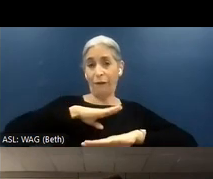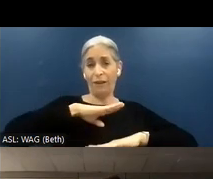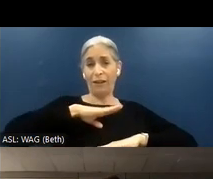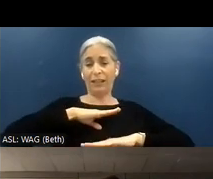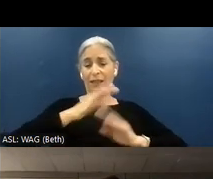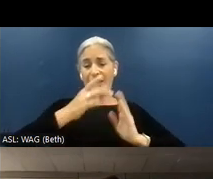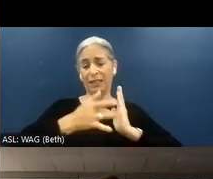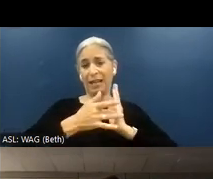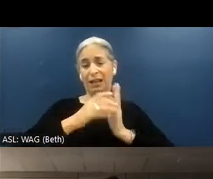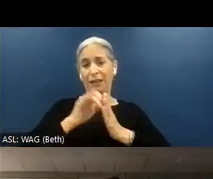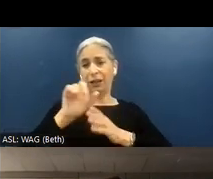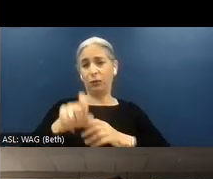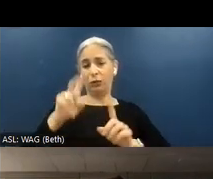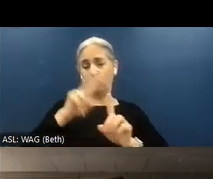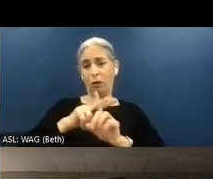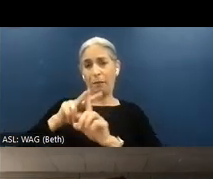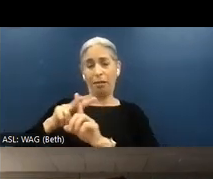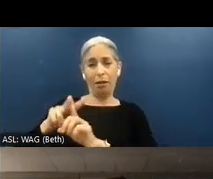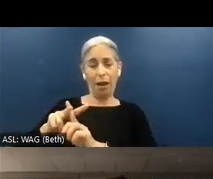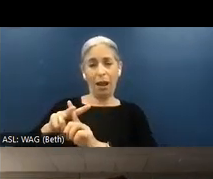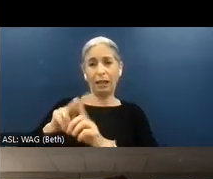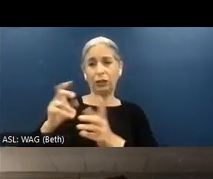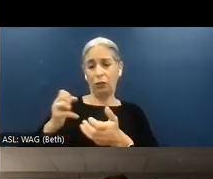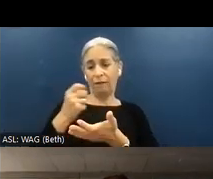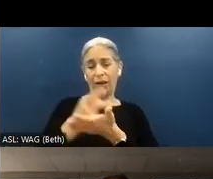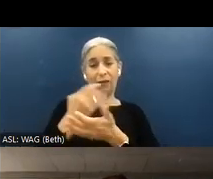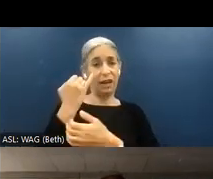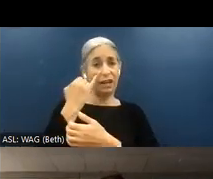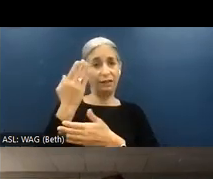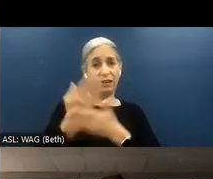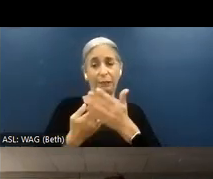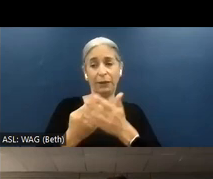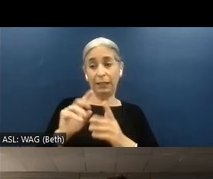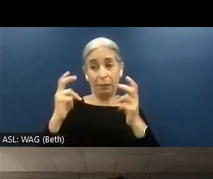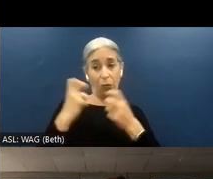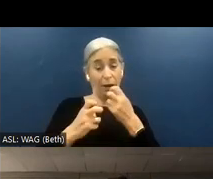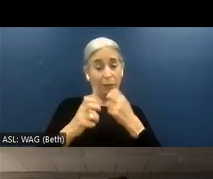that you need to apply in order to verify whether something is an issue or not. There